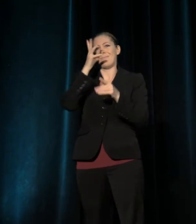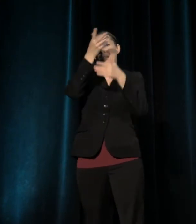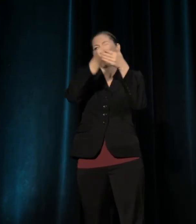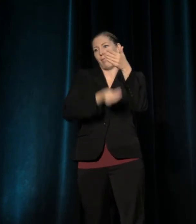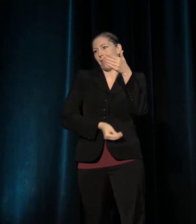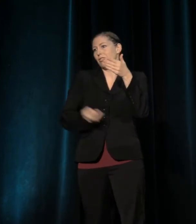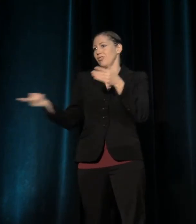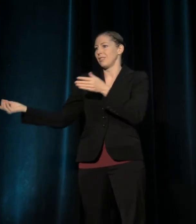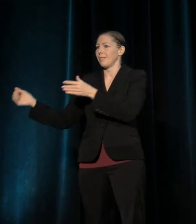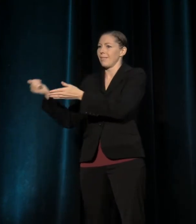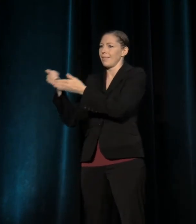an obstacle,